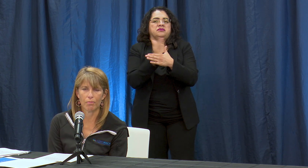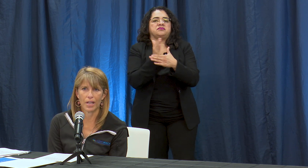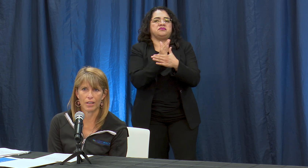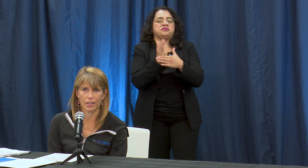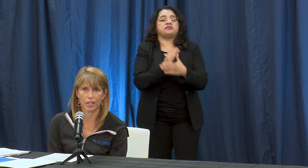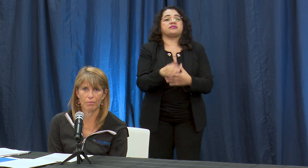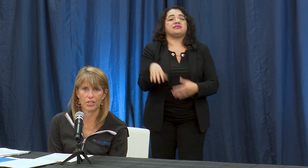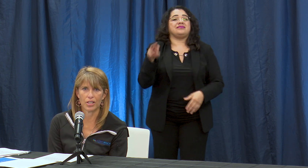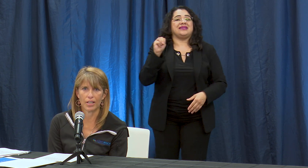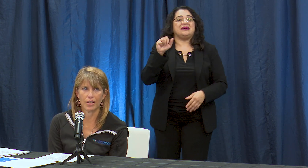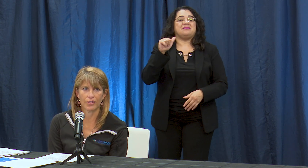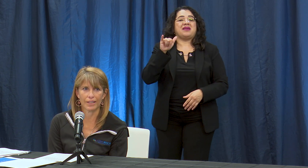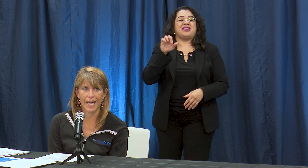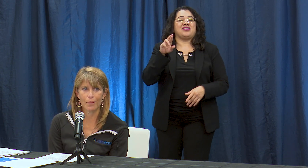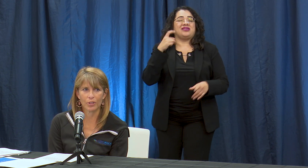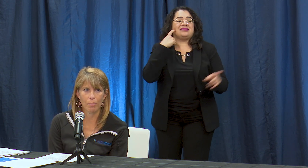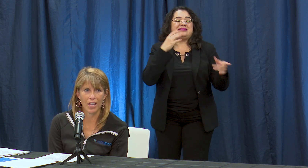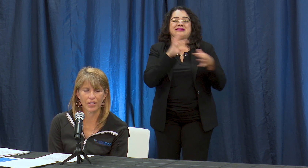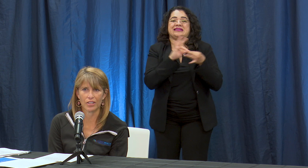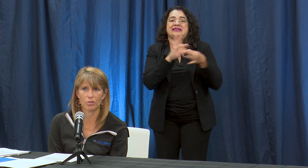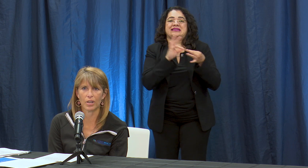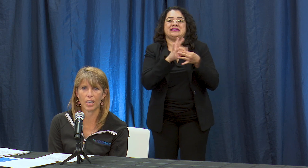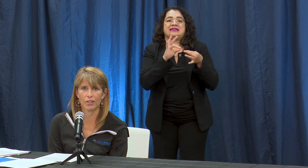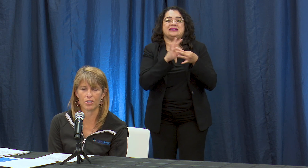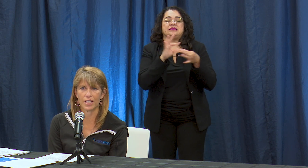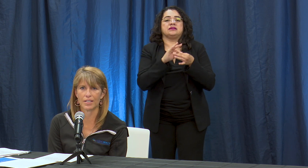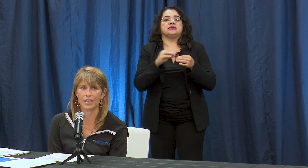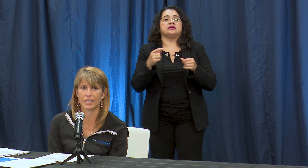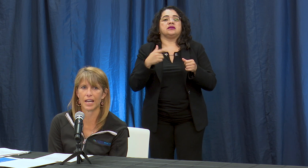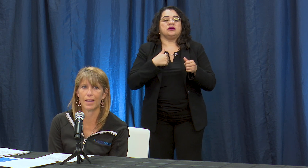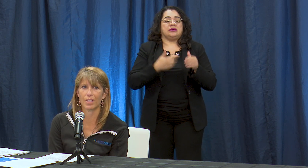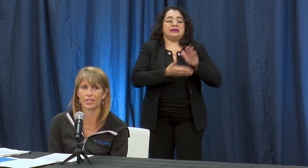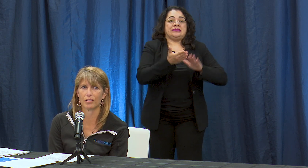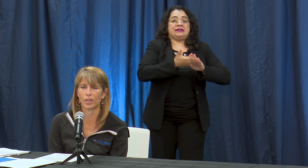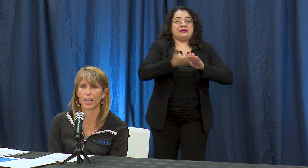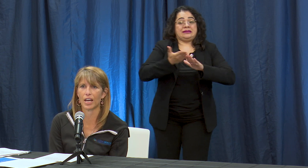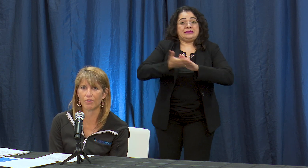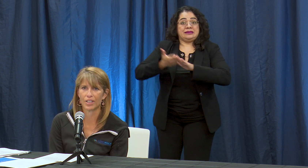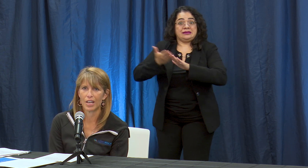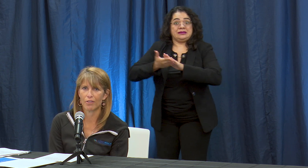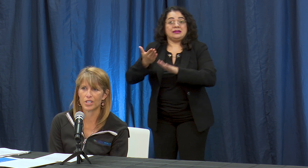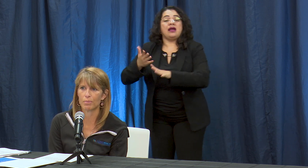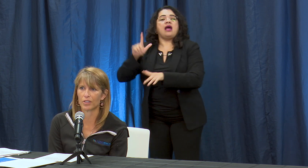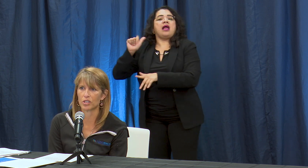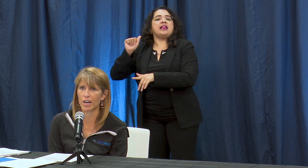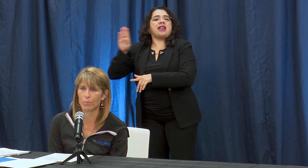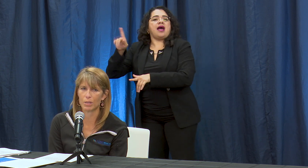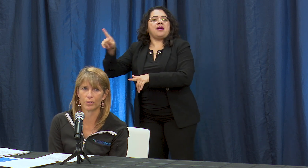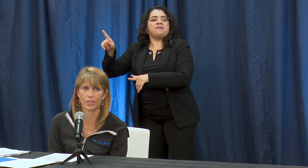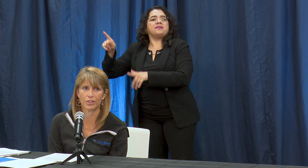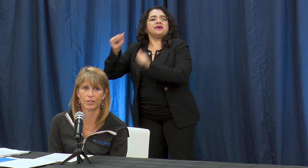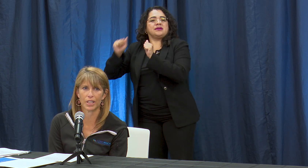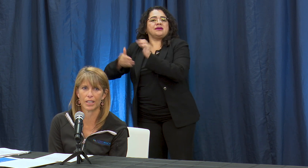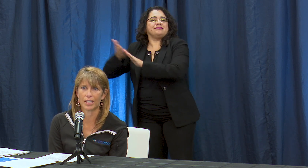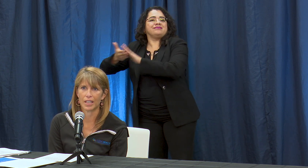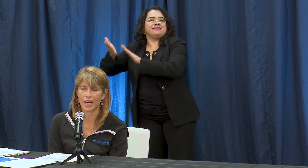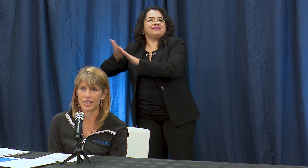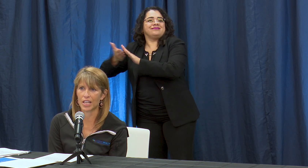the Mayor earlier mentioned is the labs capacity to actually run all those tests in a time that is quick enough for us to be able to track people and do the contact